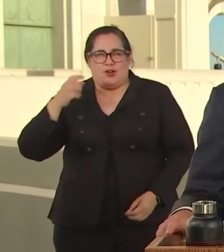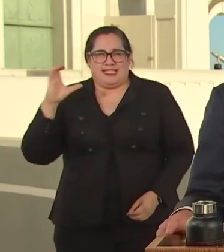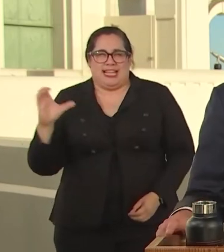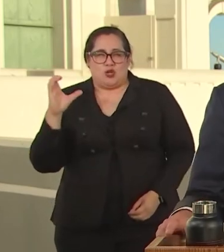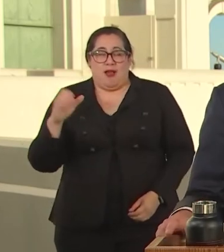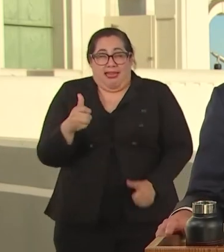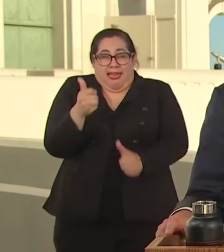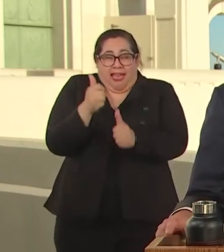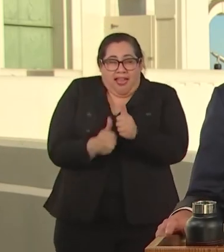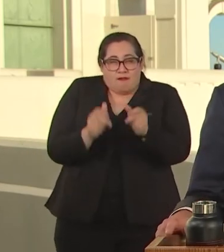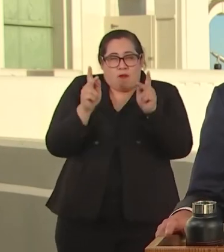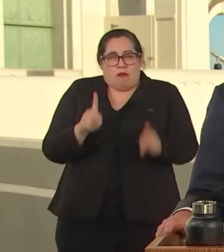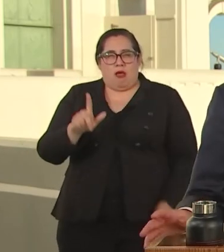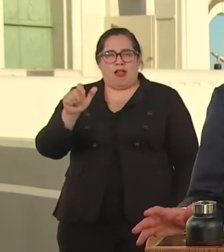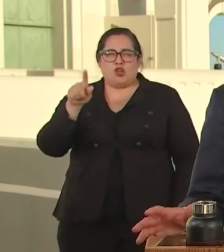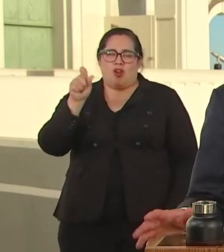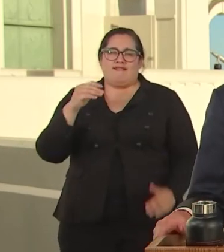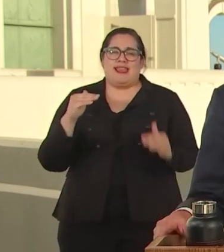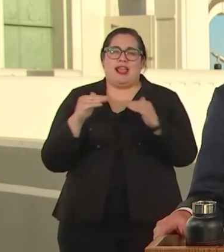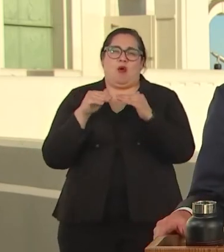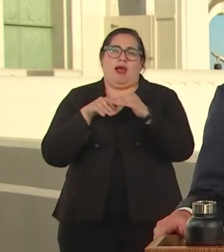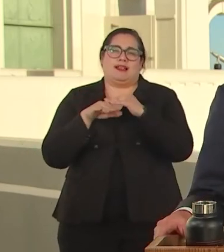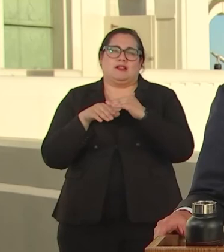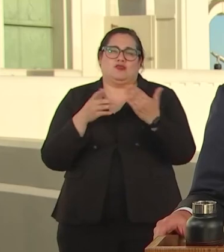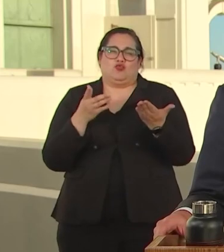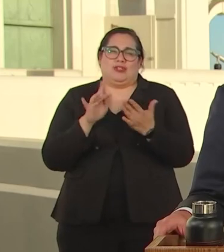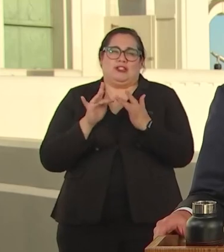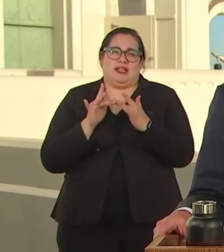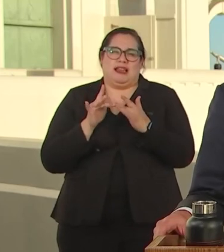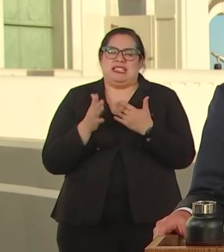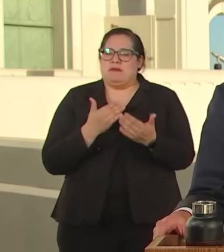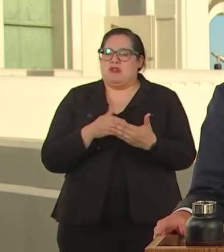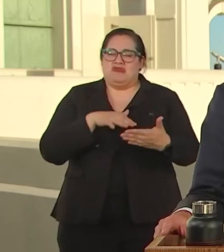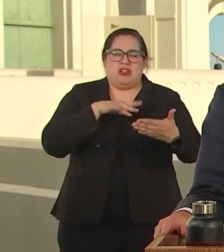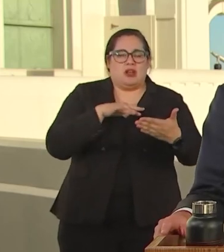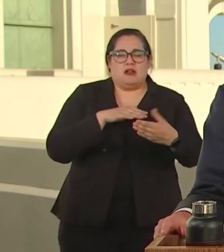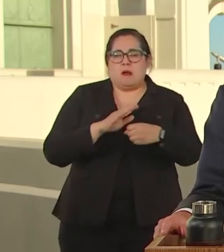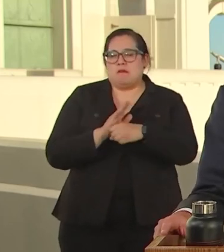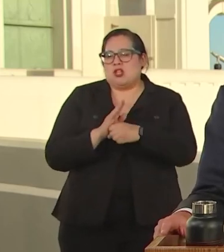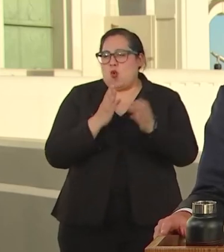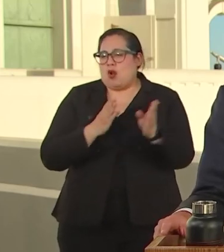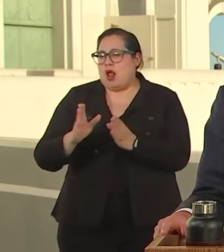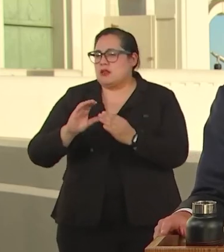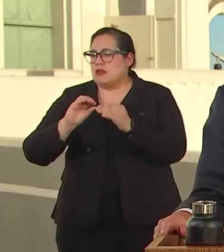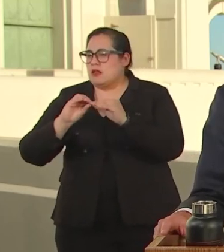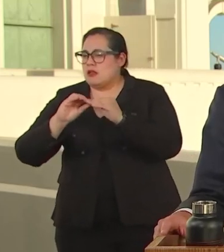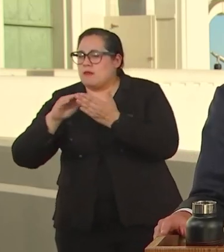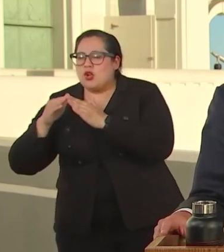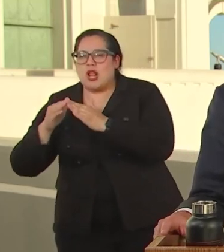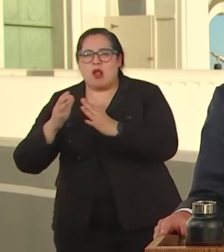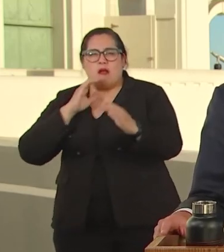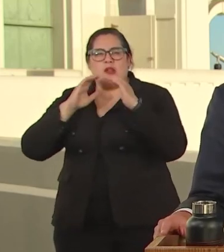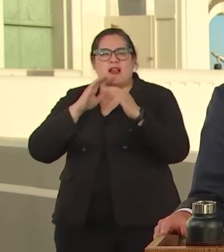ACCESS TO IT, WHETHER THEY WANT TO STUDY OR COMMUNICATE WITH THEIR CITY GOVERNMENT.